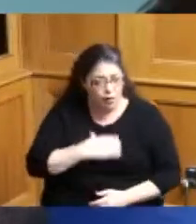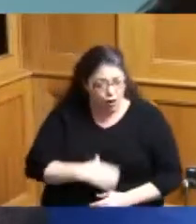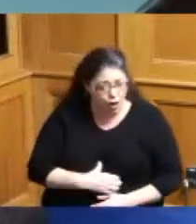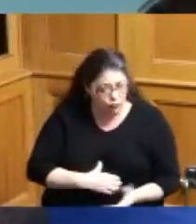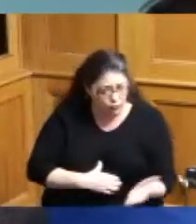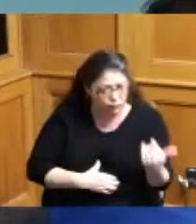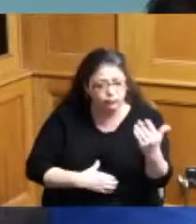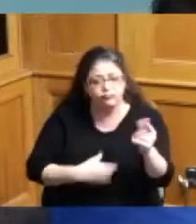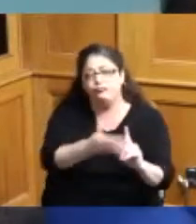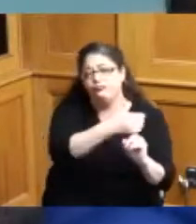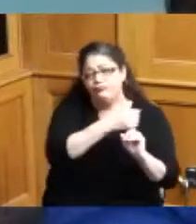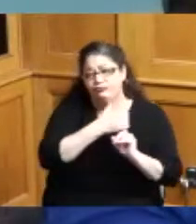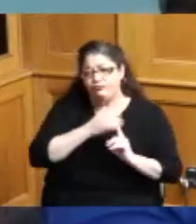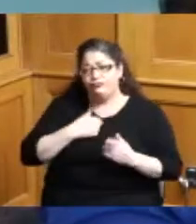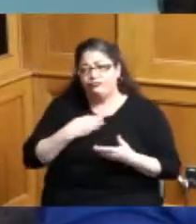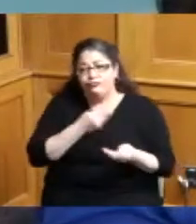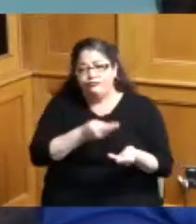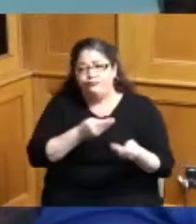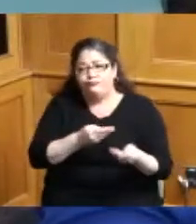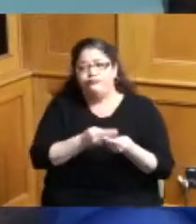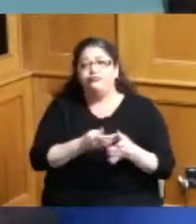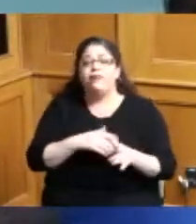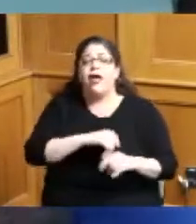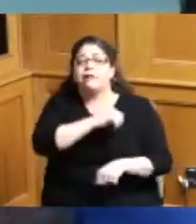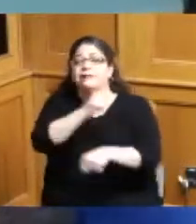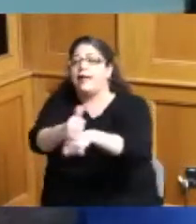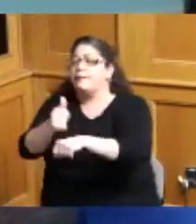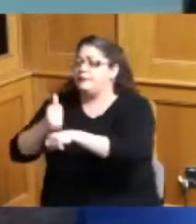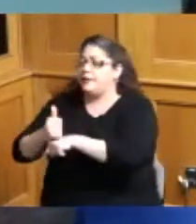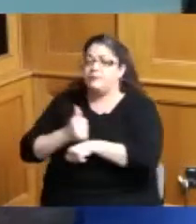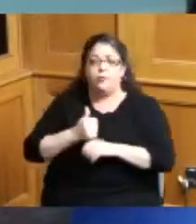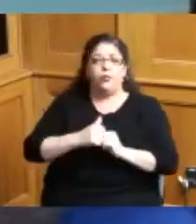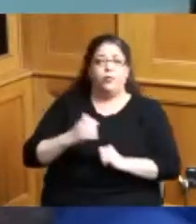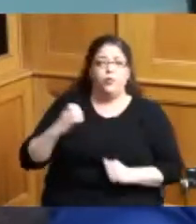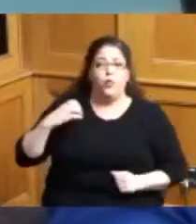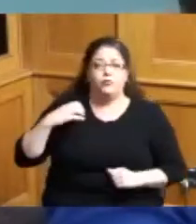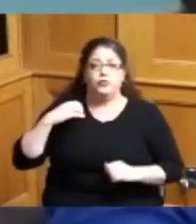something to eat let me put you with organized sports a lot of coaches he's trained that came